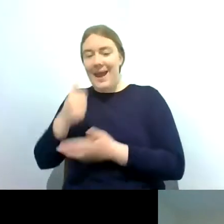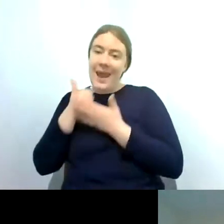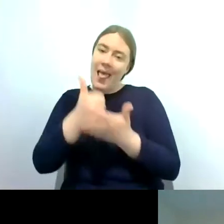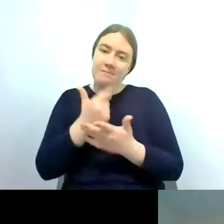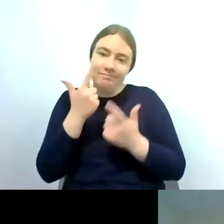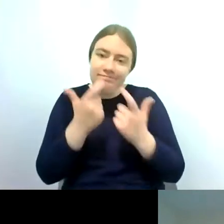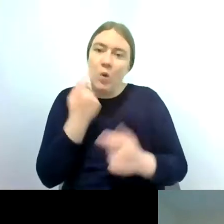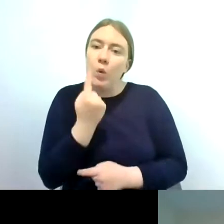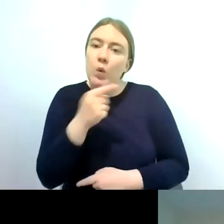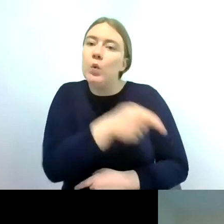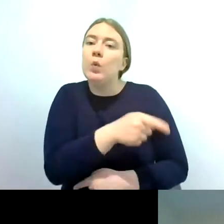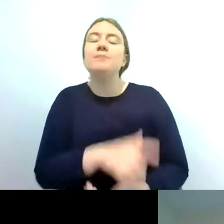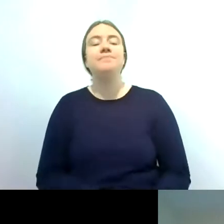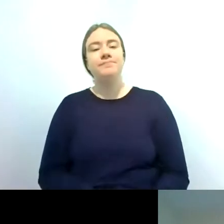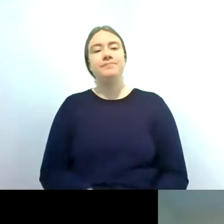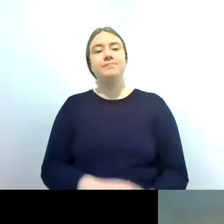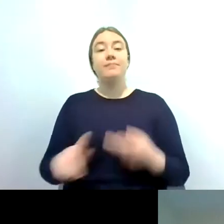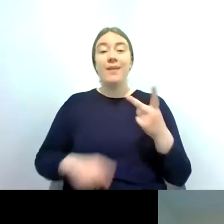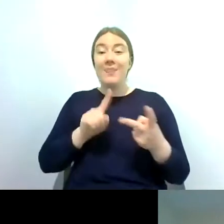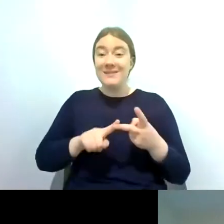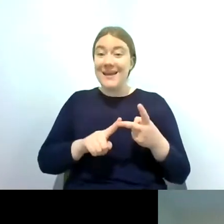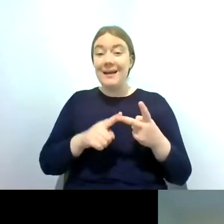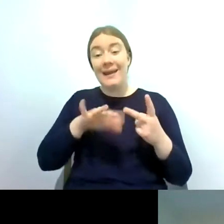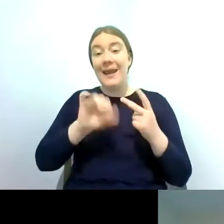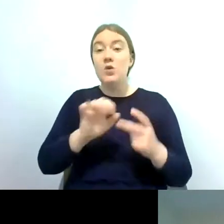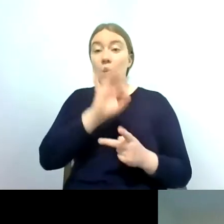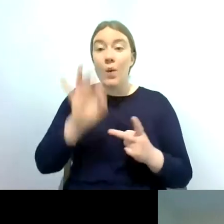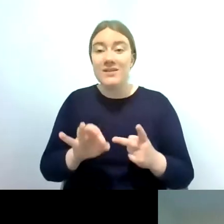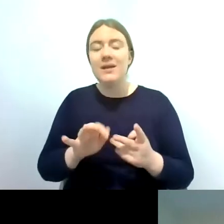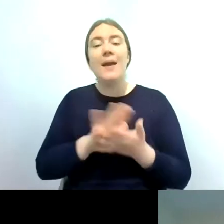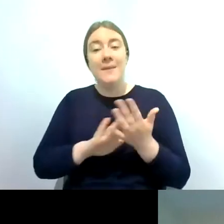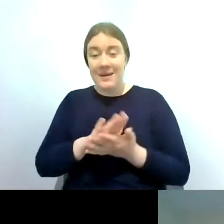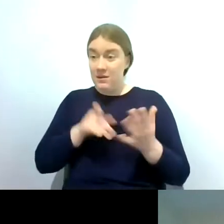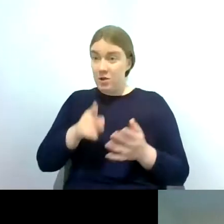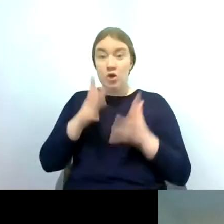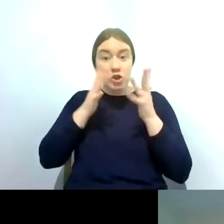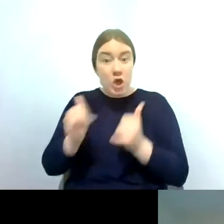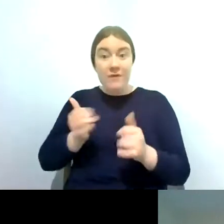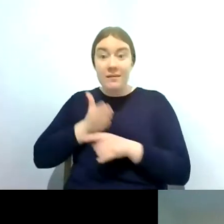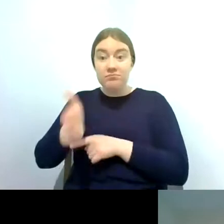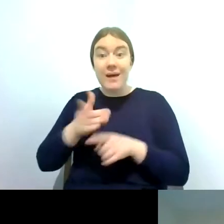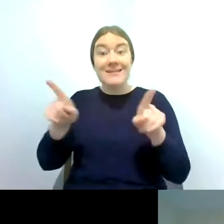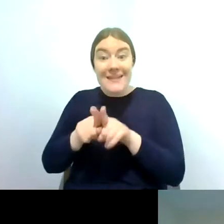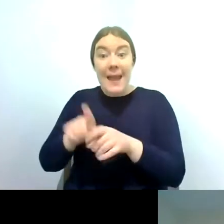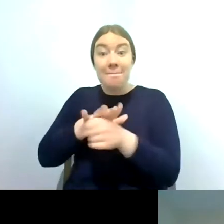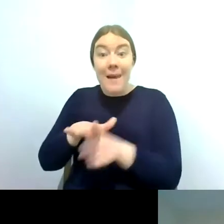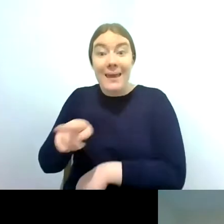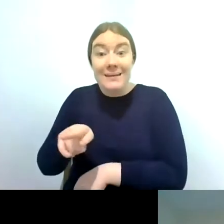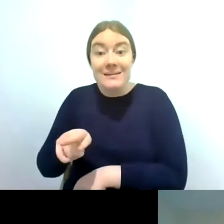and the second part of that question is it better to survey in the same place and when you when